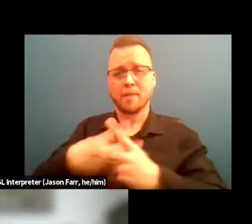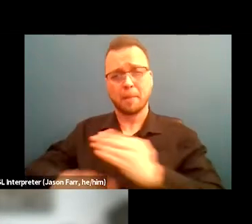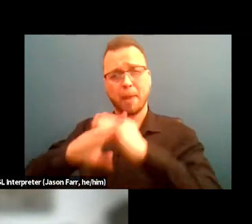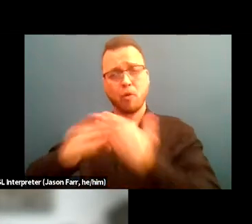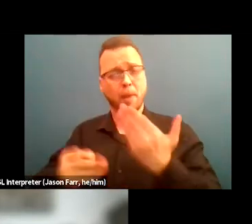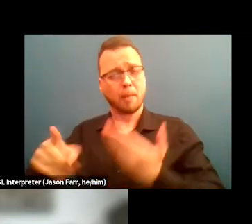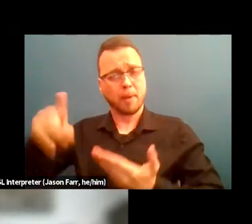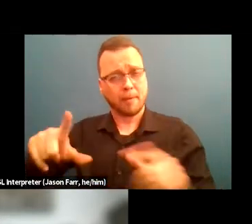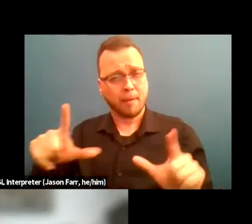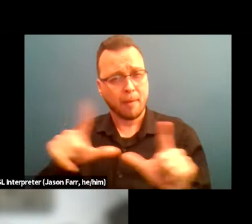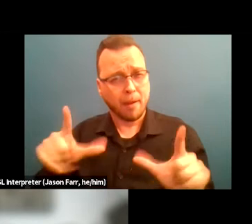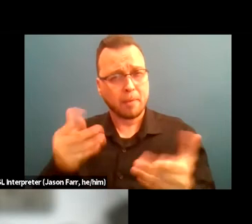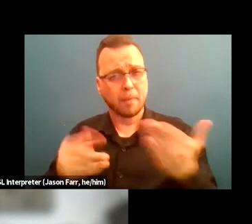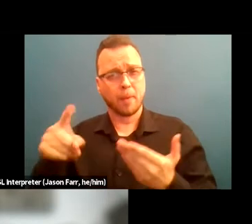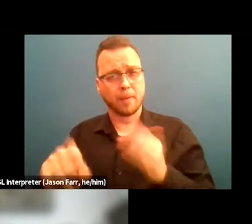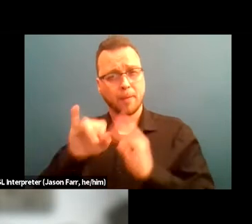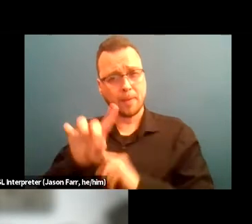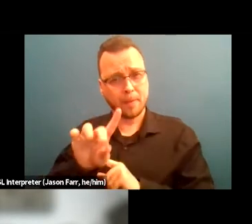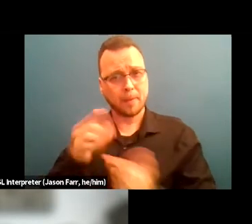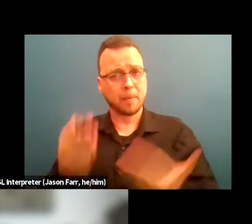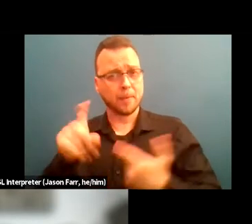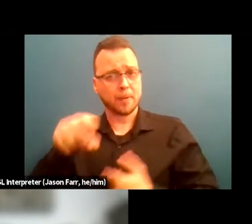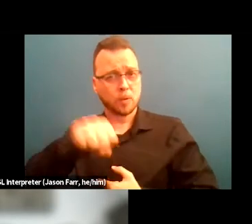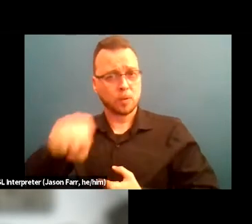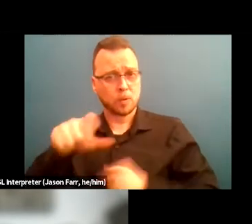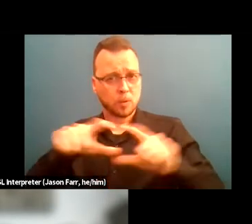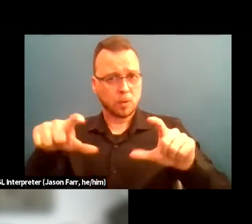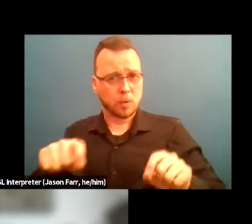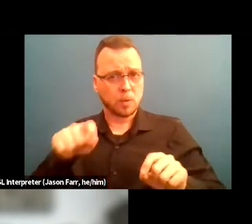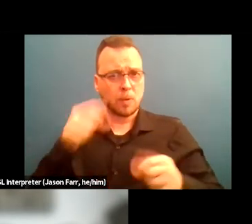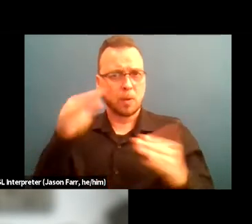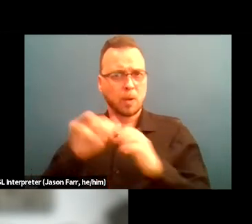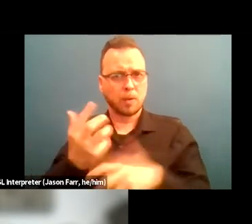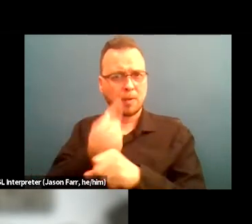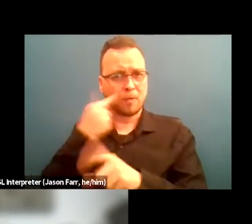you know, social security cards and they don't know how to go get themselves, we just walk them through the processes.